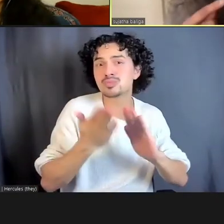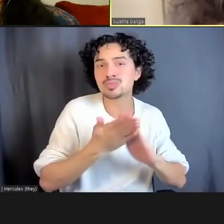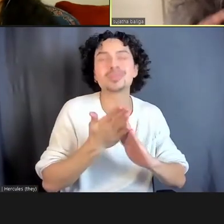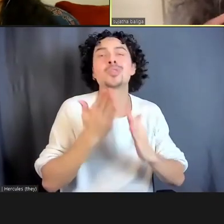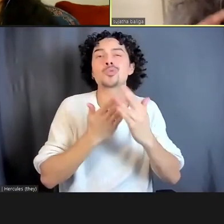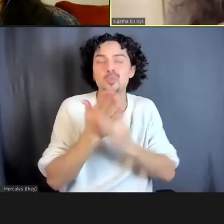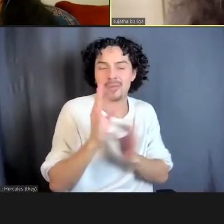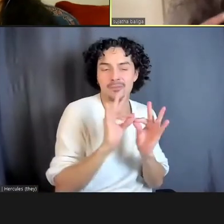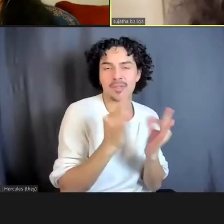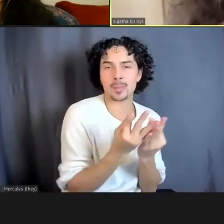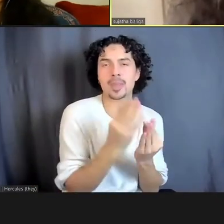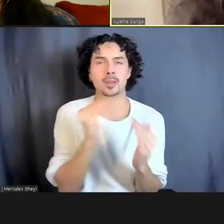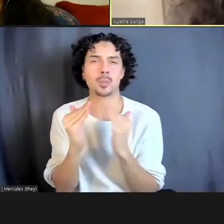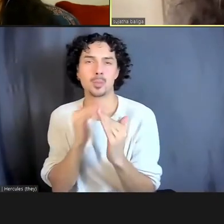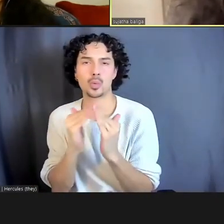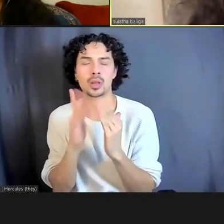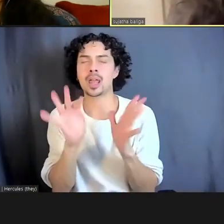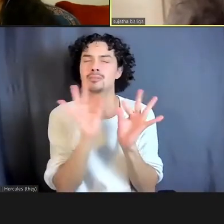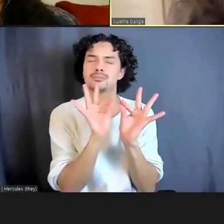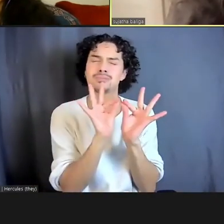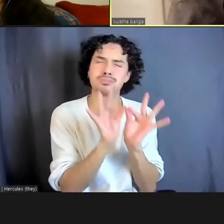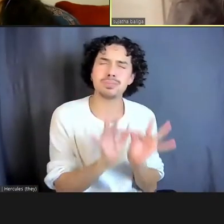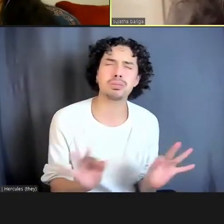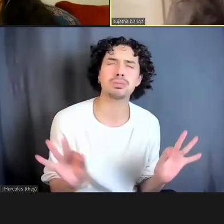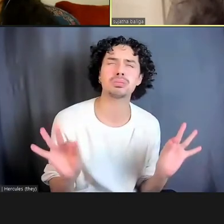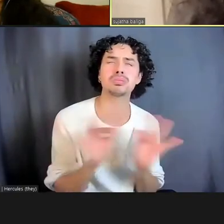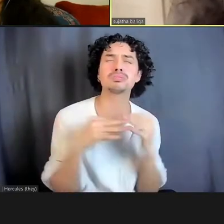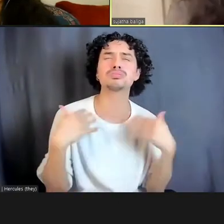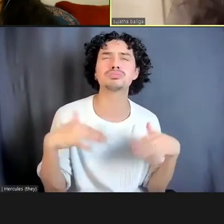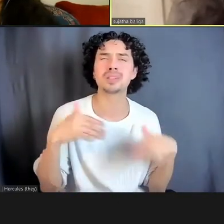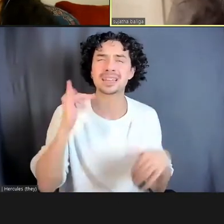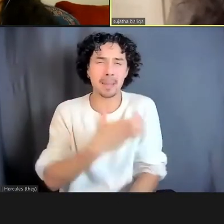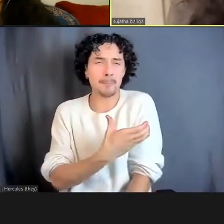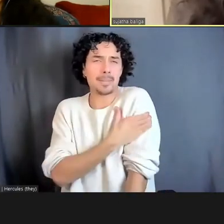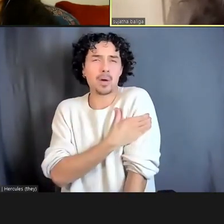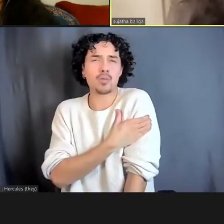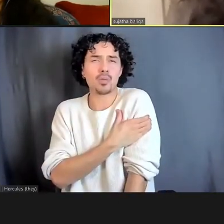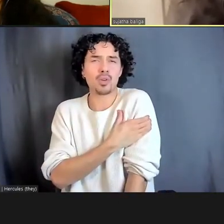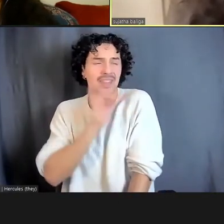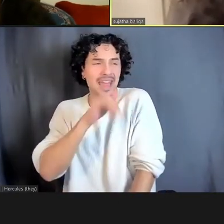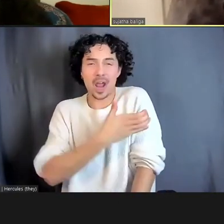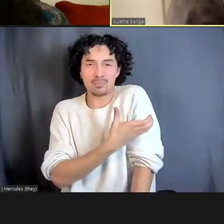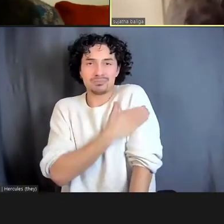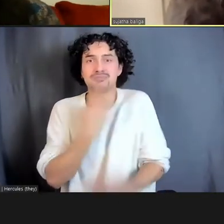That's what makes it power, in a sense, that's what makes its power so effective. Yeah.